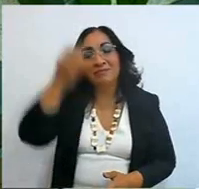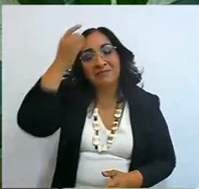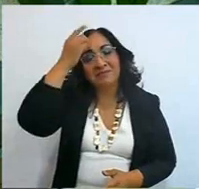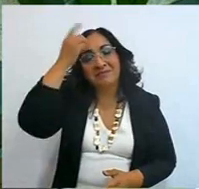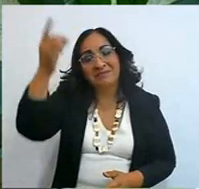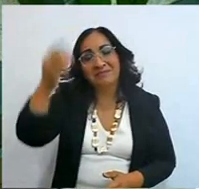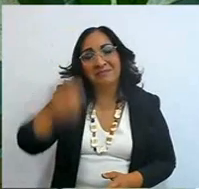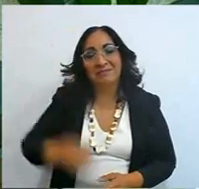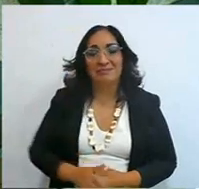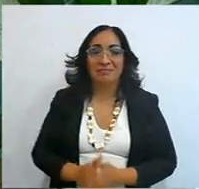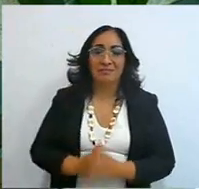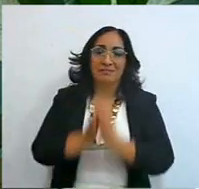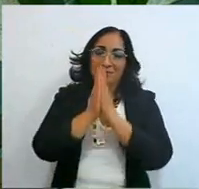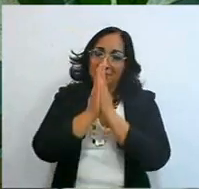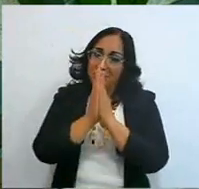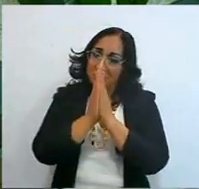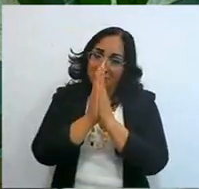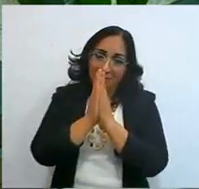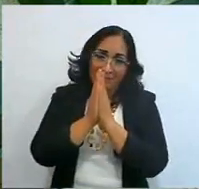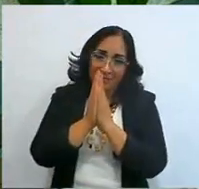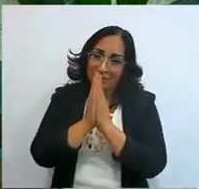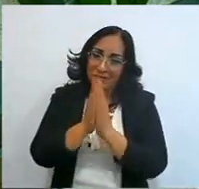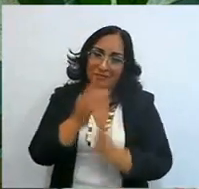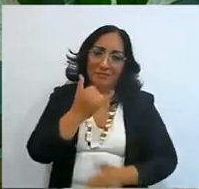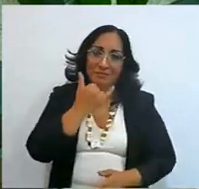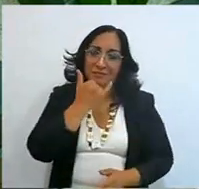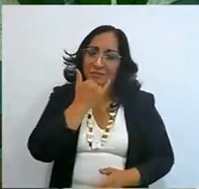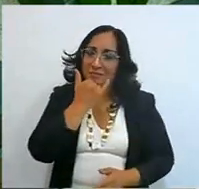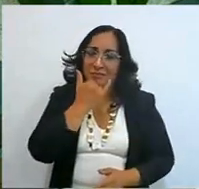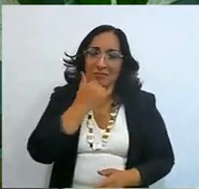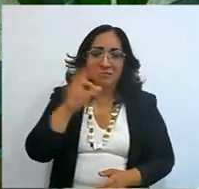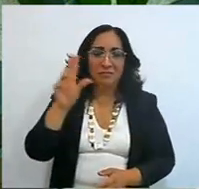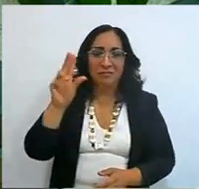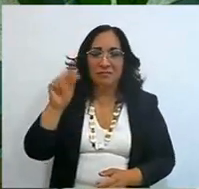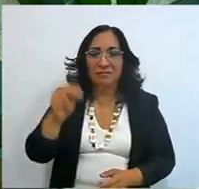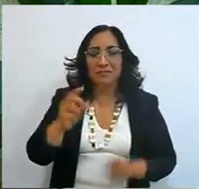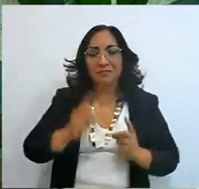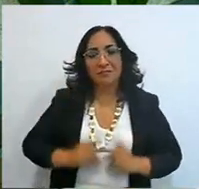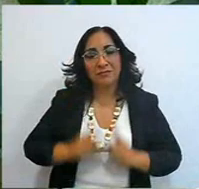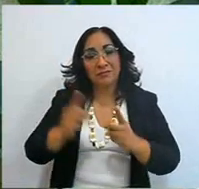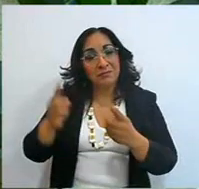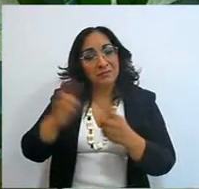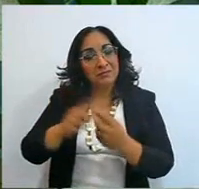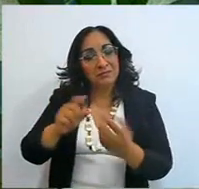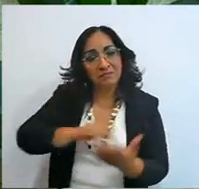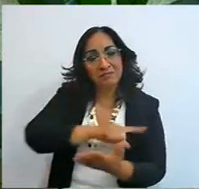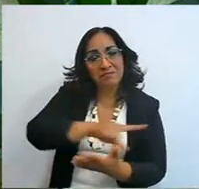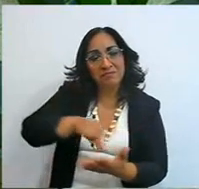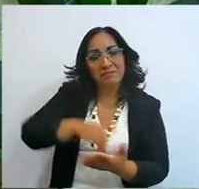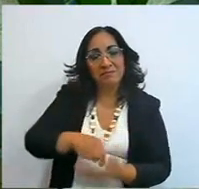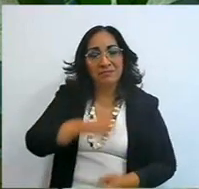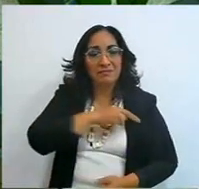let's ask for forgiveness for not giving him the first place in our life,